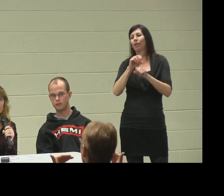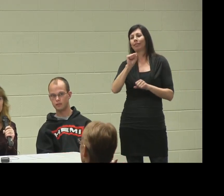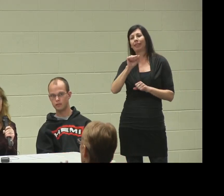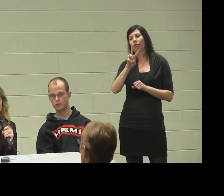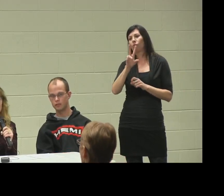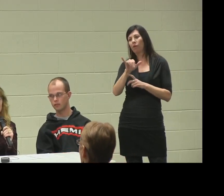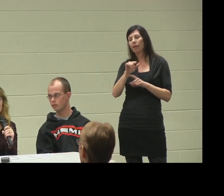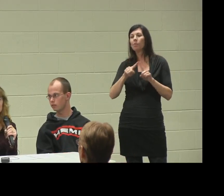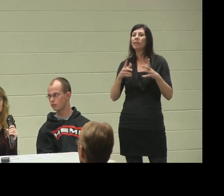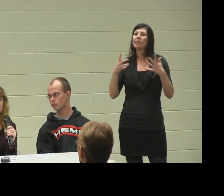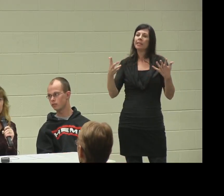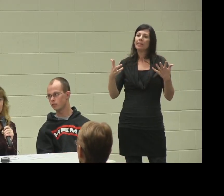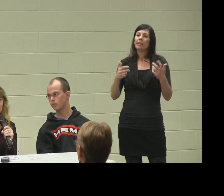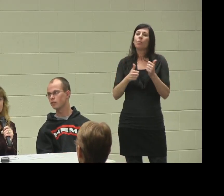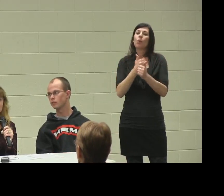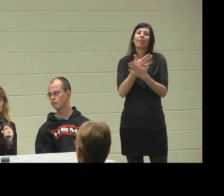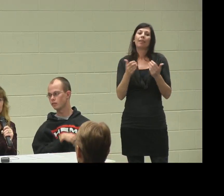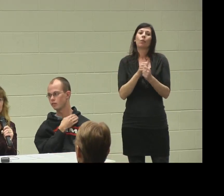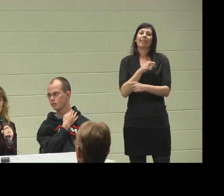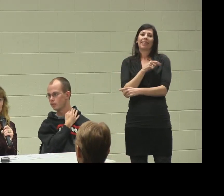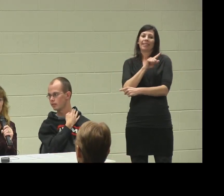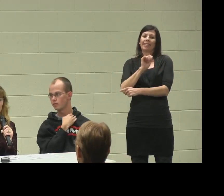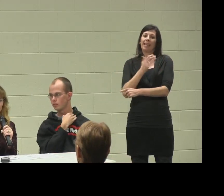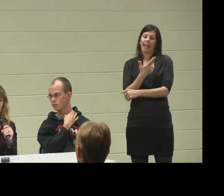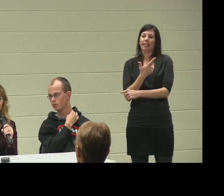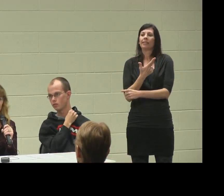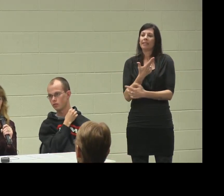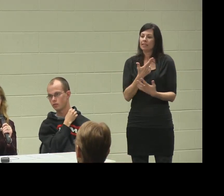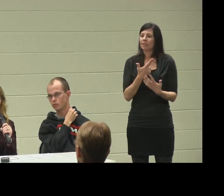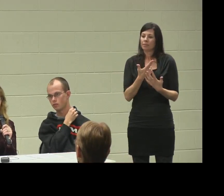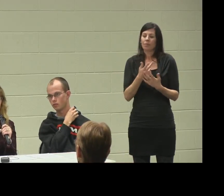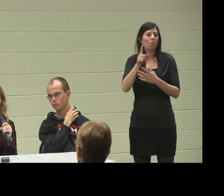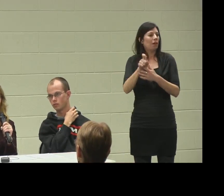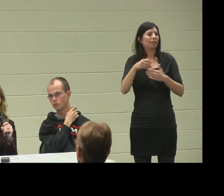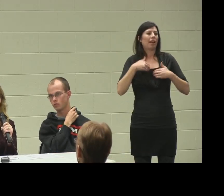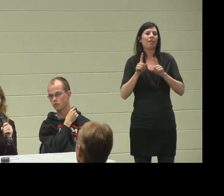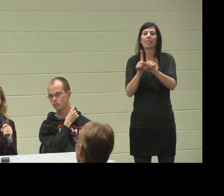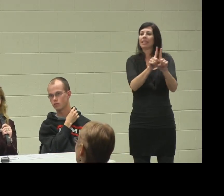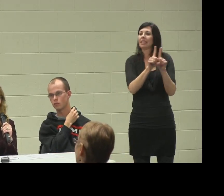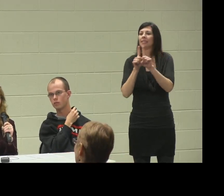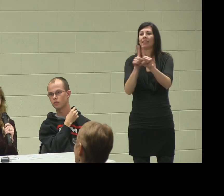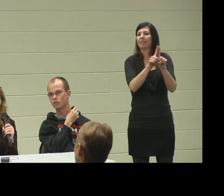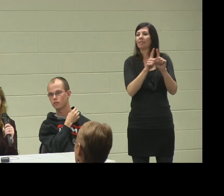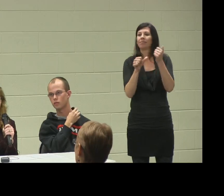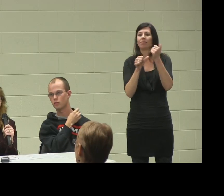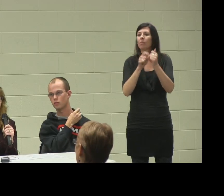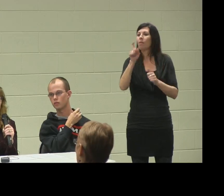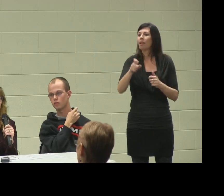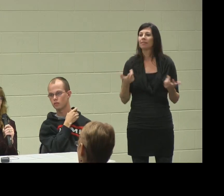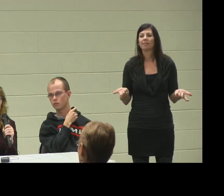but like most things with Zach, it turns into, "We have to have assistance. We have to have